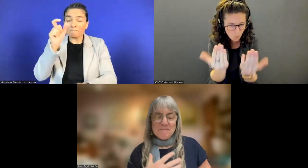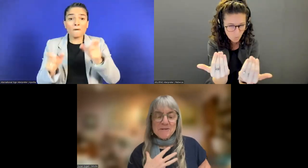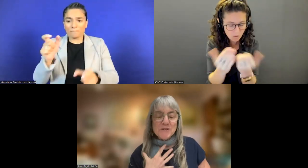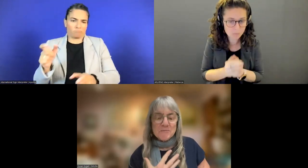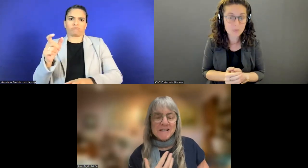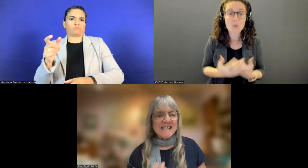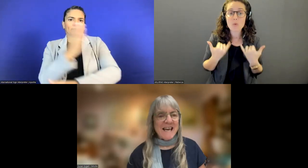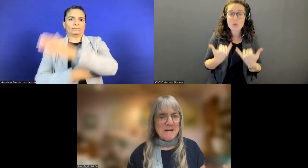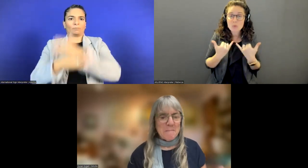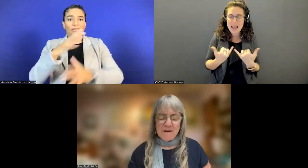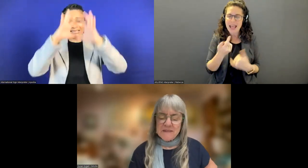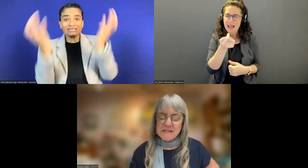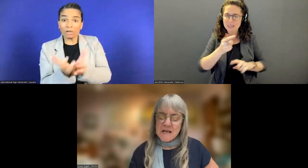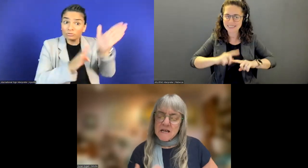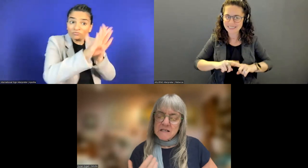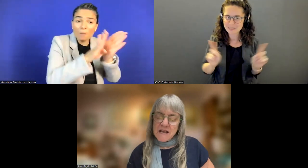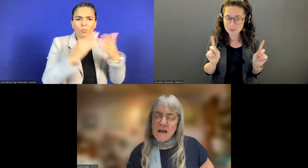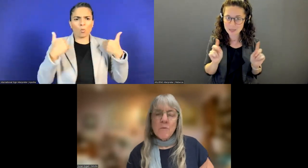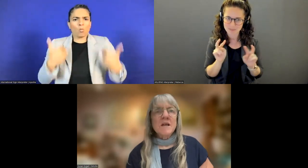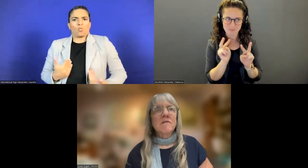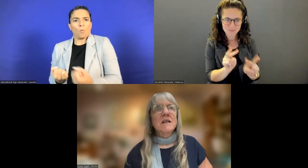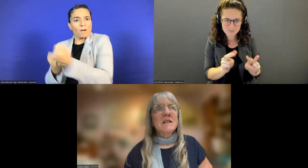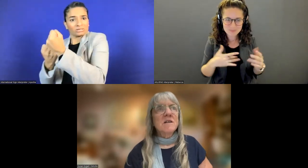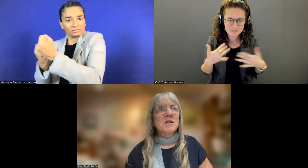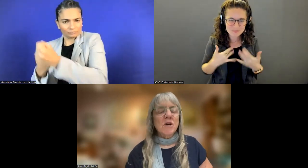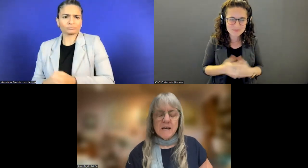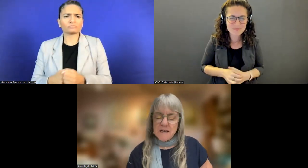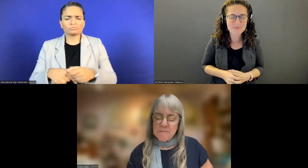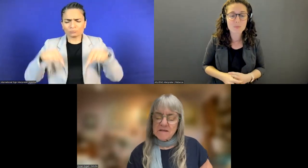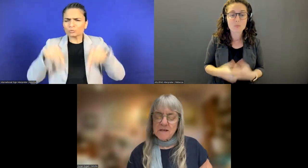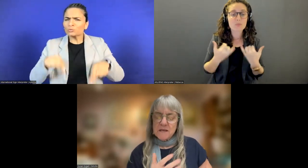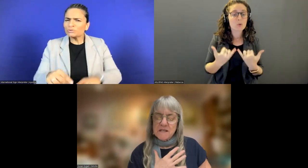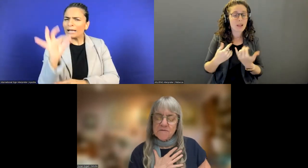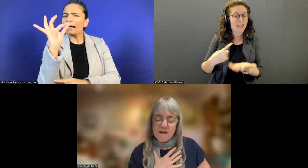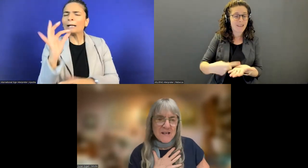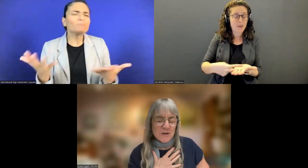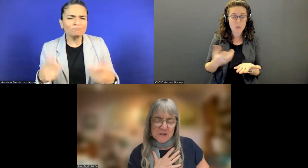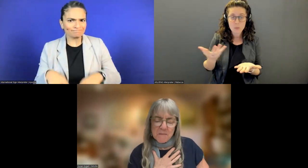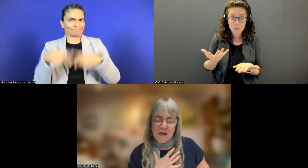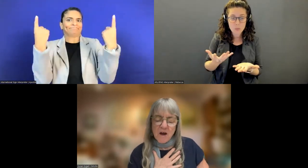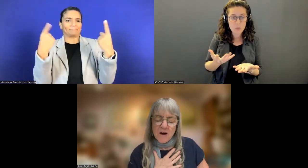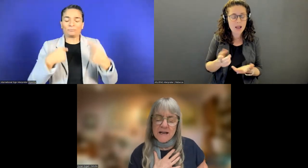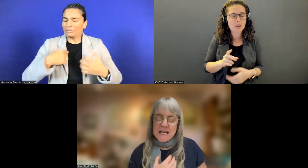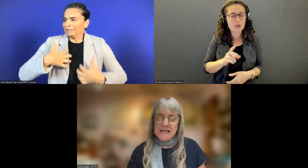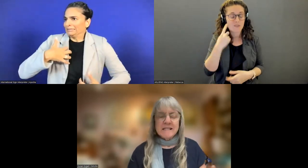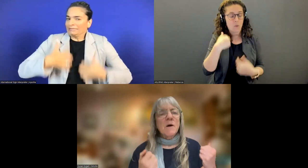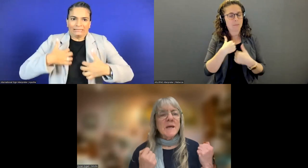I'm super excited about this! Today we're going to be talking about something that is very close to my heart.